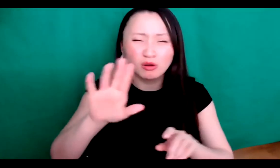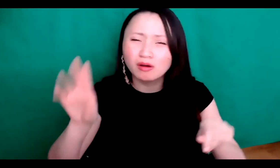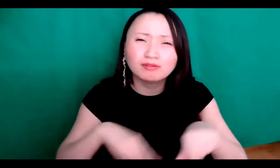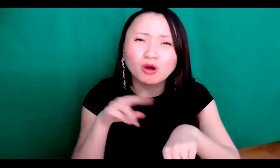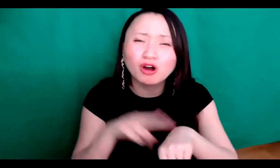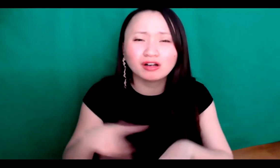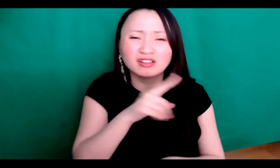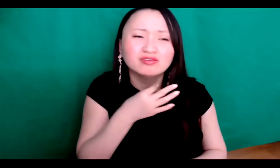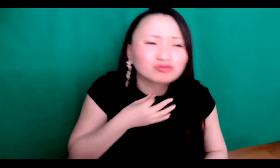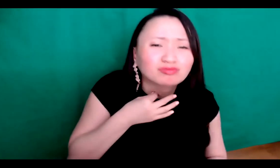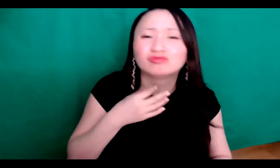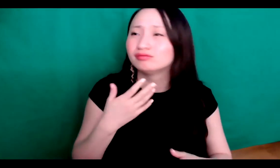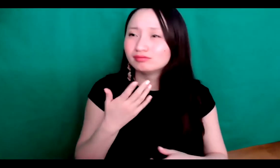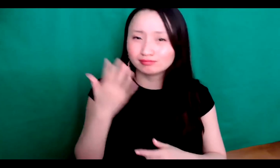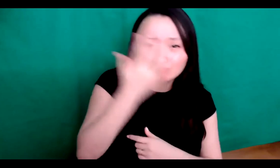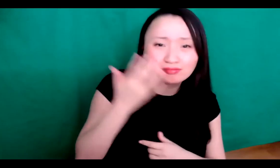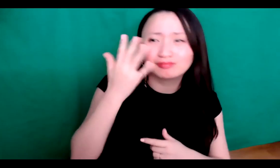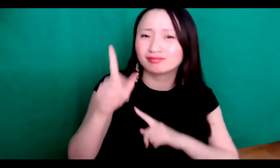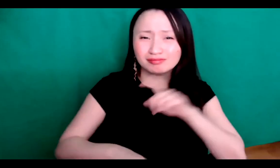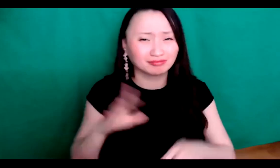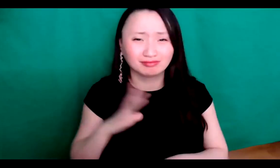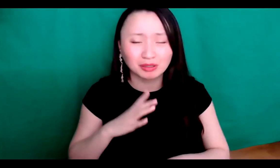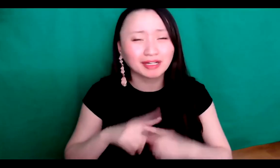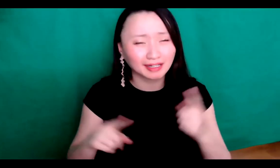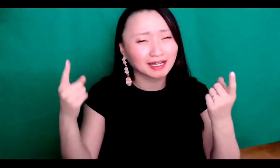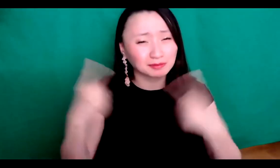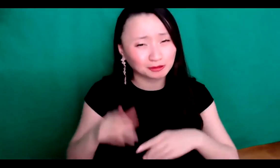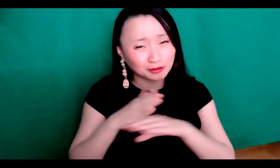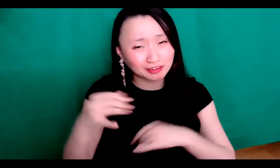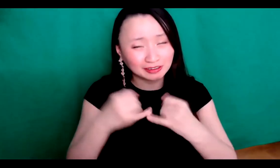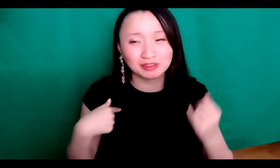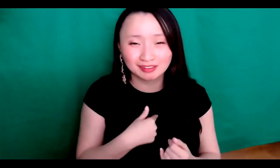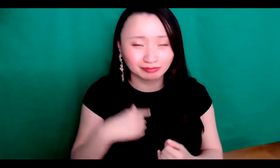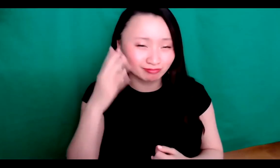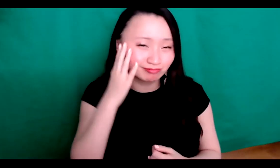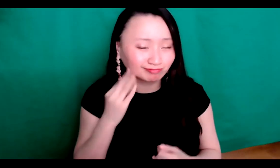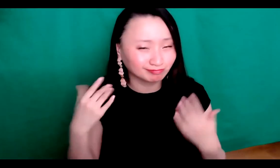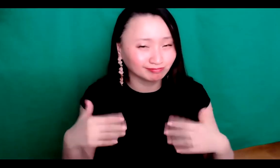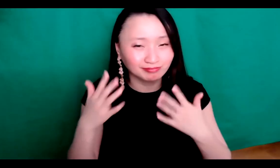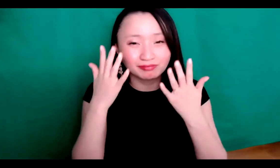comments and just, just, you know, any questions any curiosities you may have.